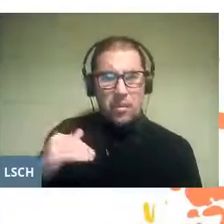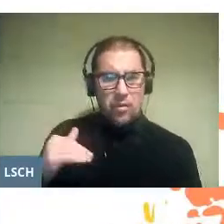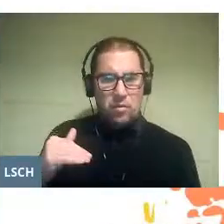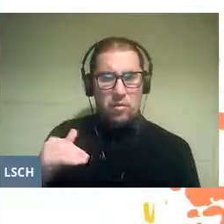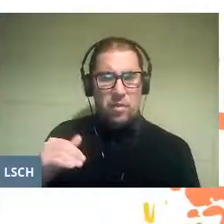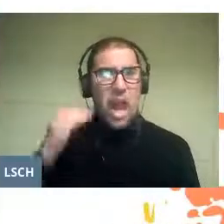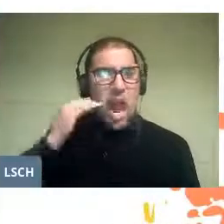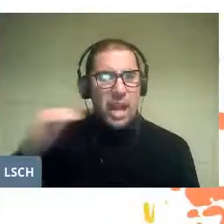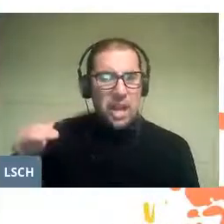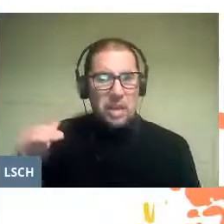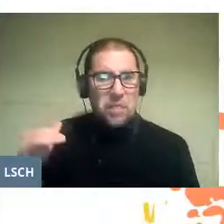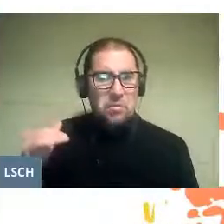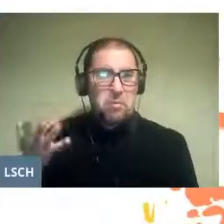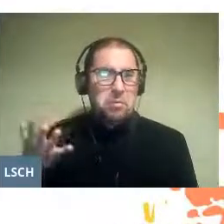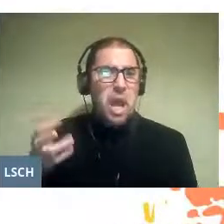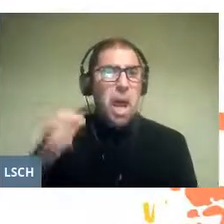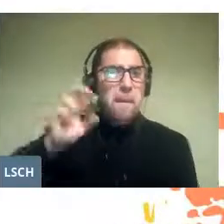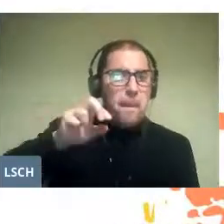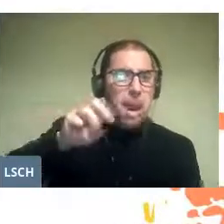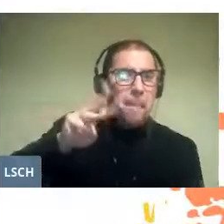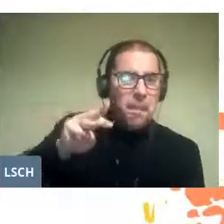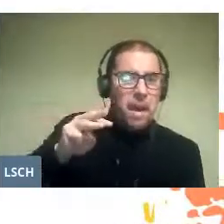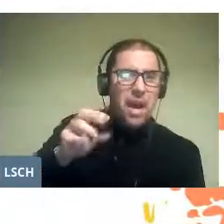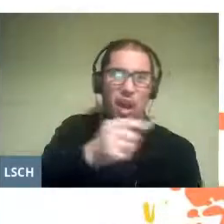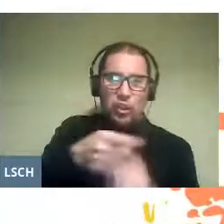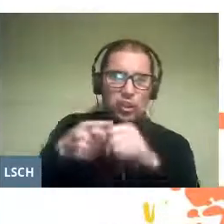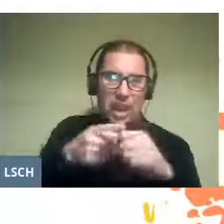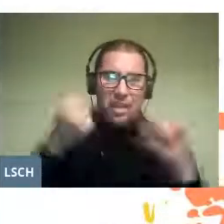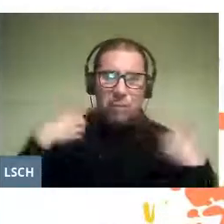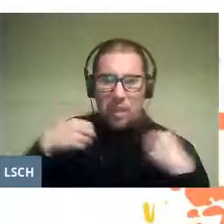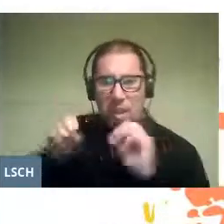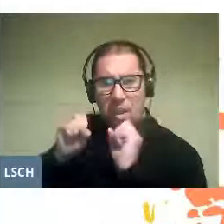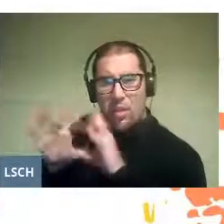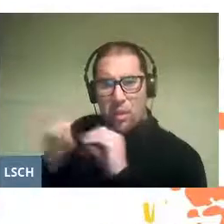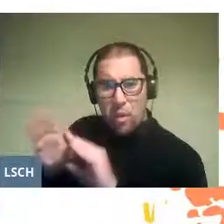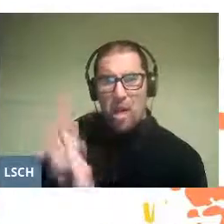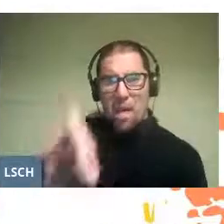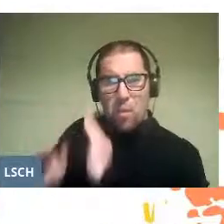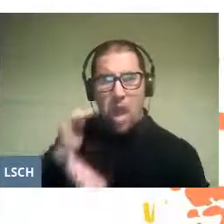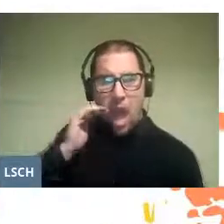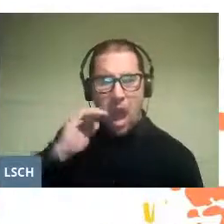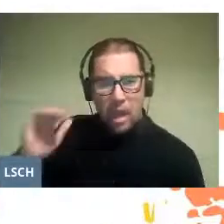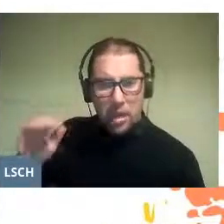and society to provide the conditions for that child to acquire the knowledge